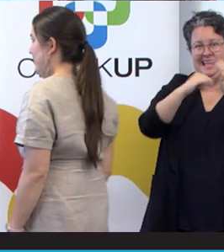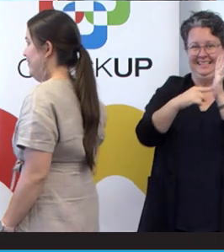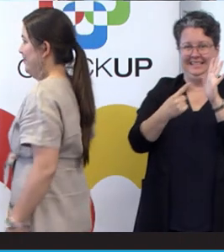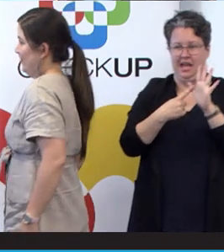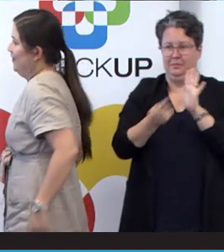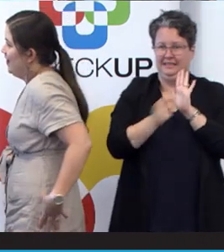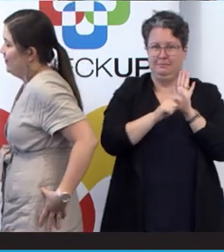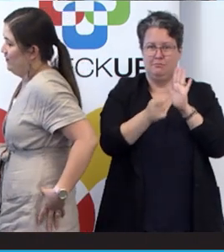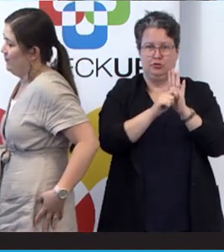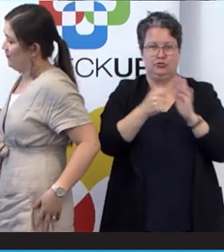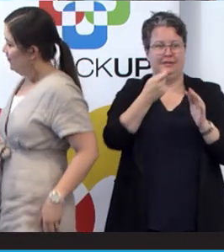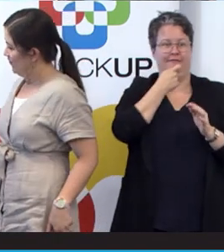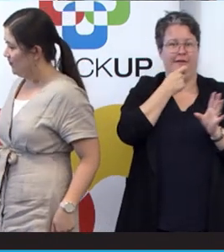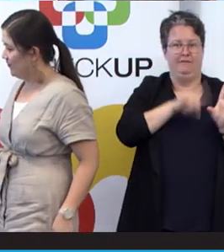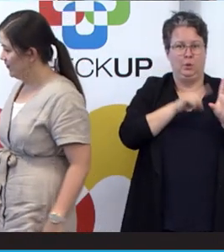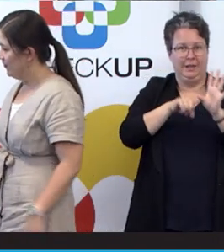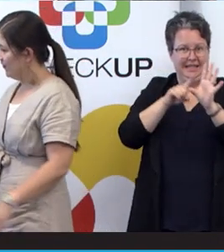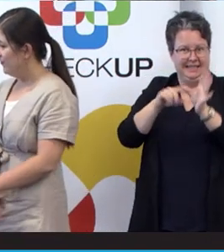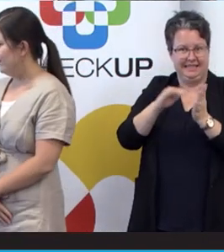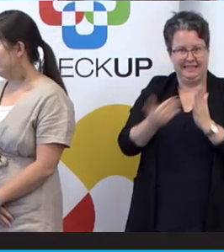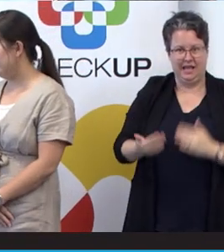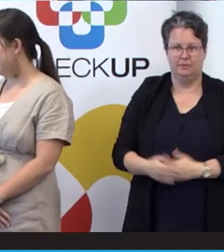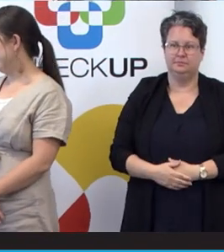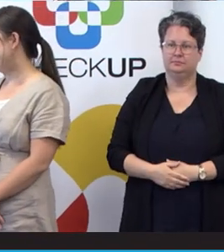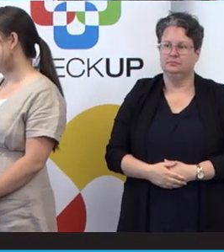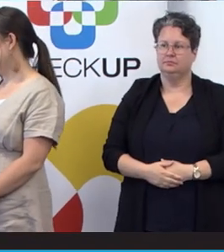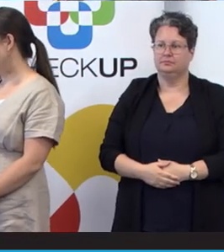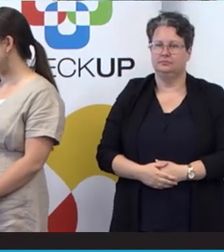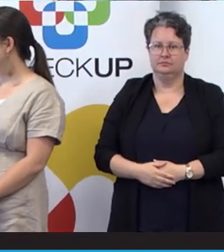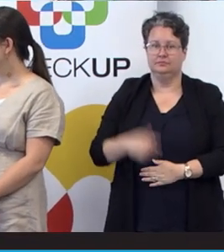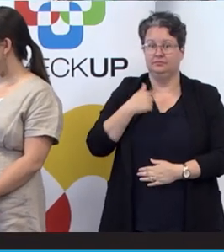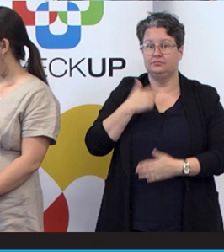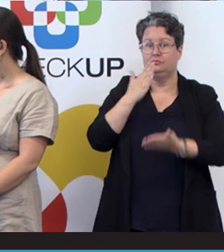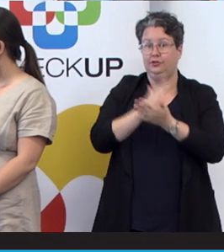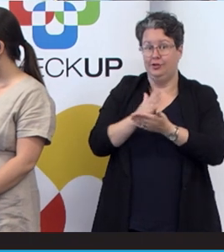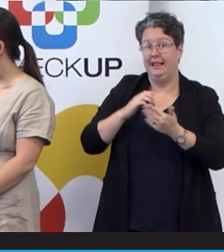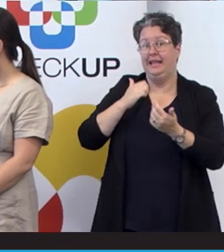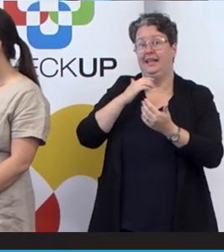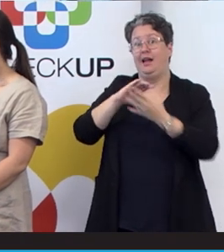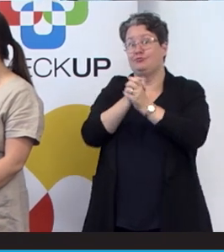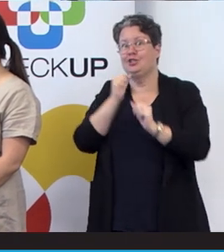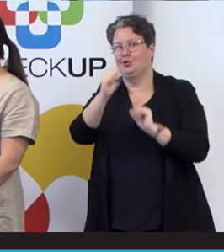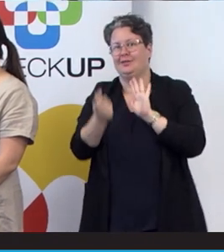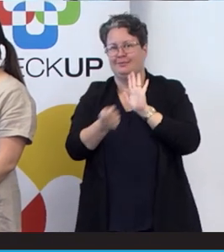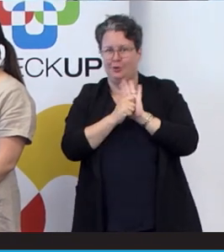years now. So CheckUP really appreciates the sponsorship from Hester and Nanita’s the